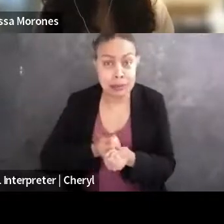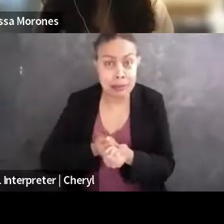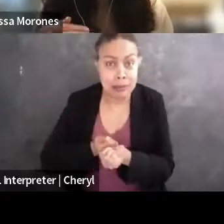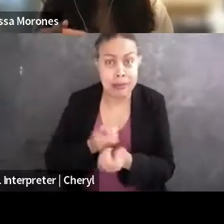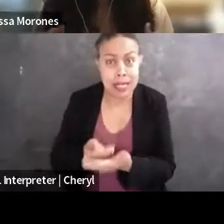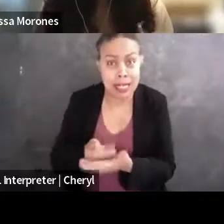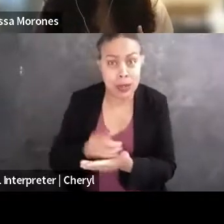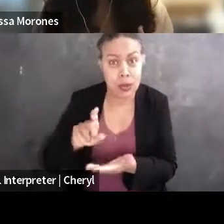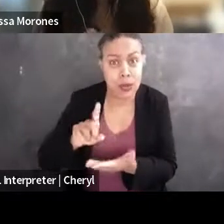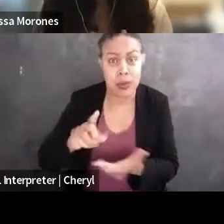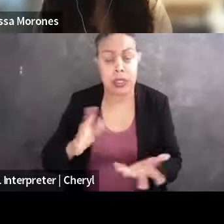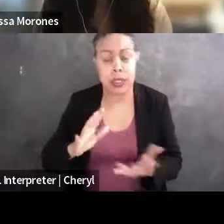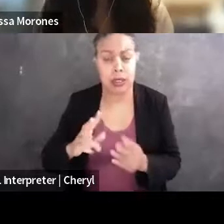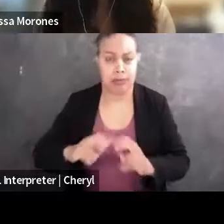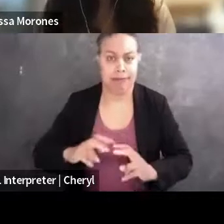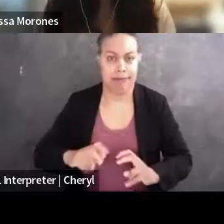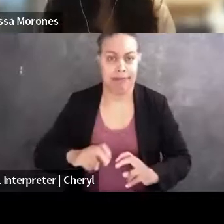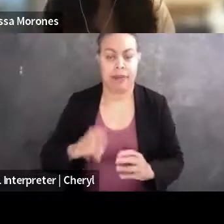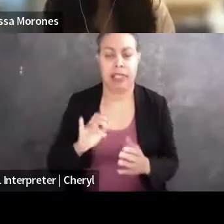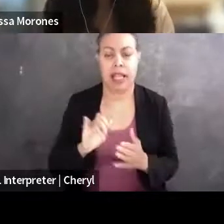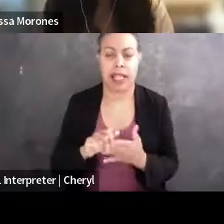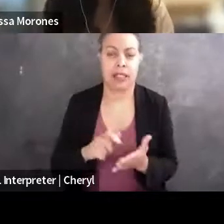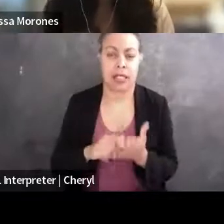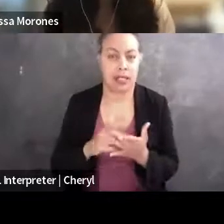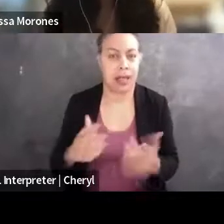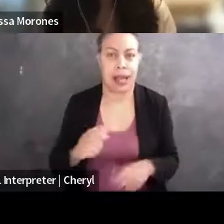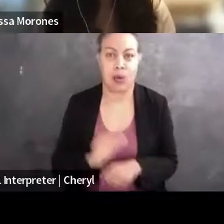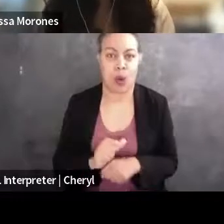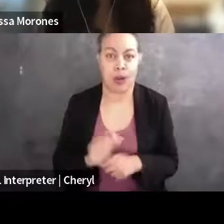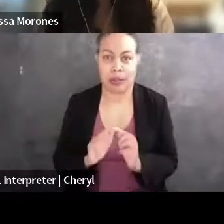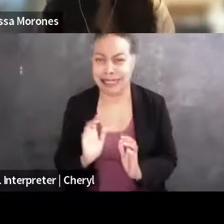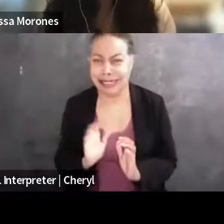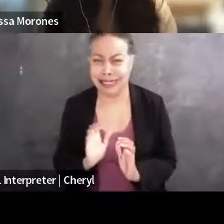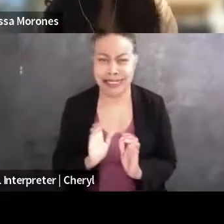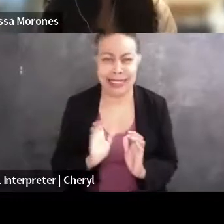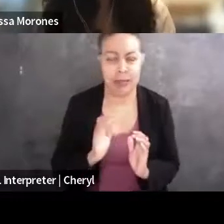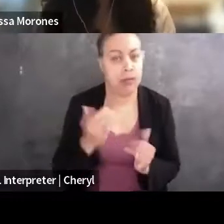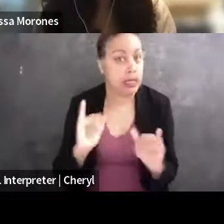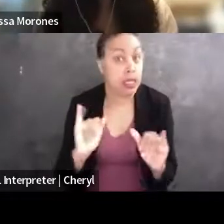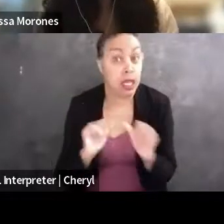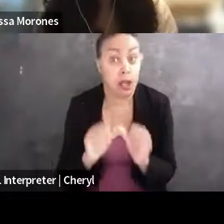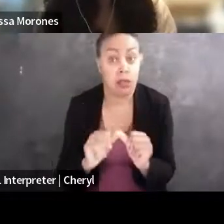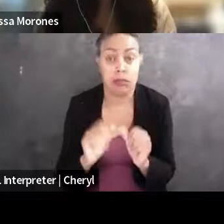Which, and that takes like a lot of footwork and it still takes a lot of footwork being aware of like what your options are and like